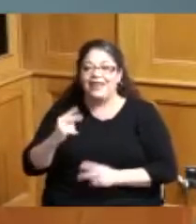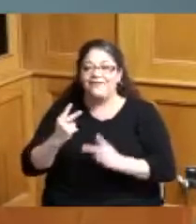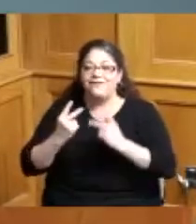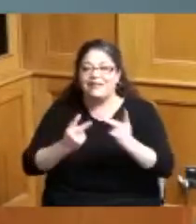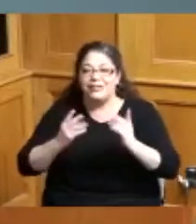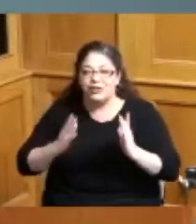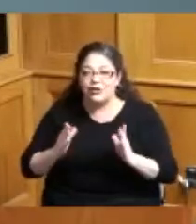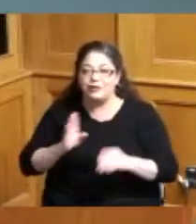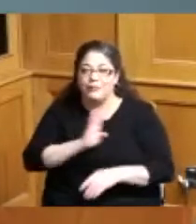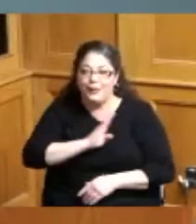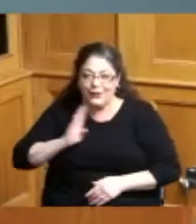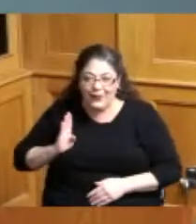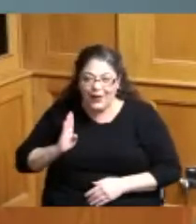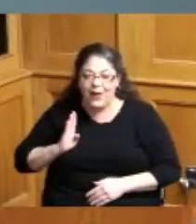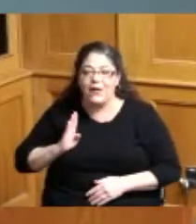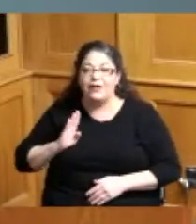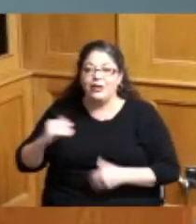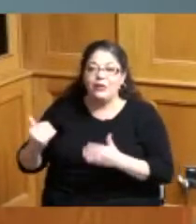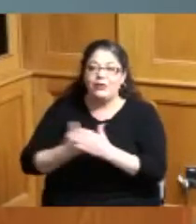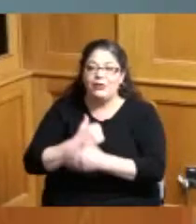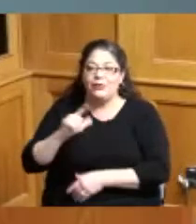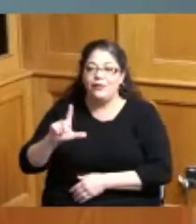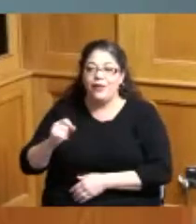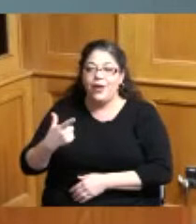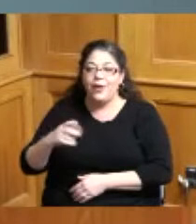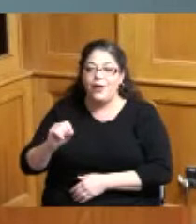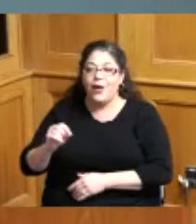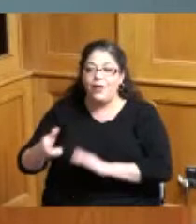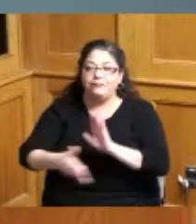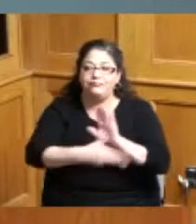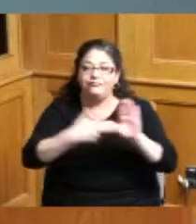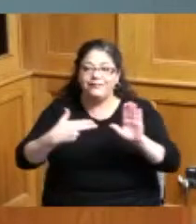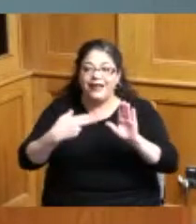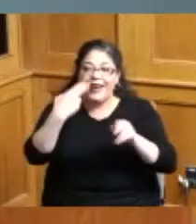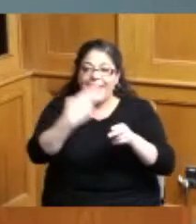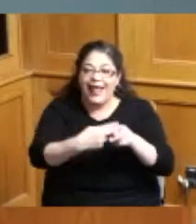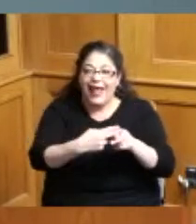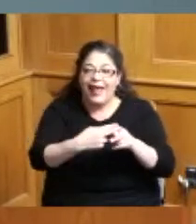had everyone look at it and they explained what it was about to try to get not just a little change